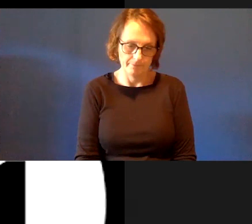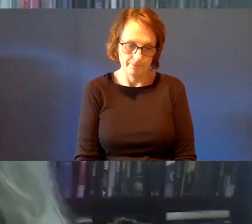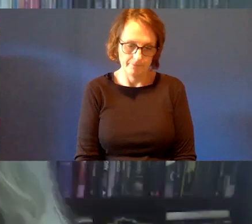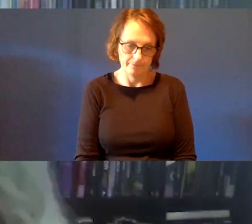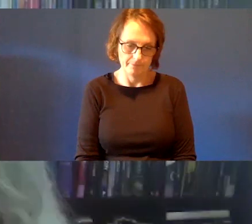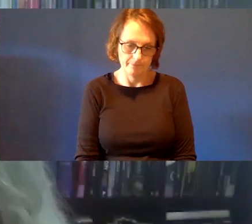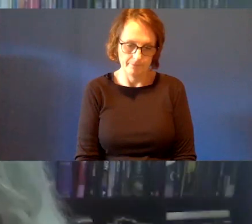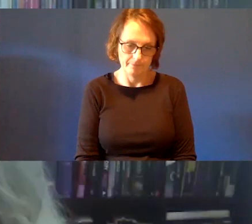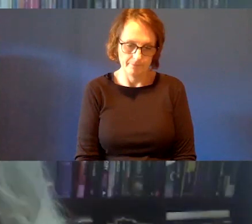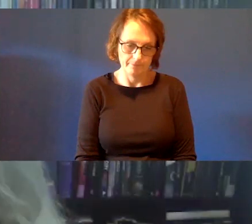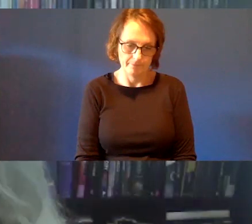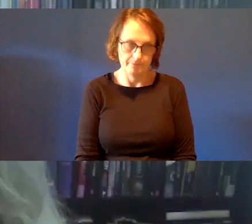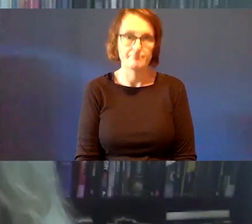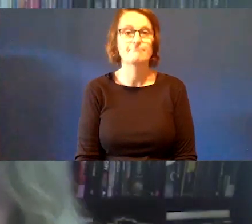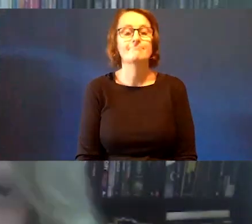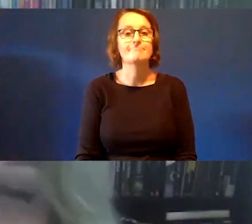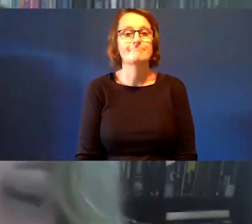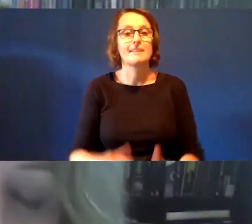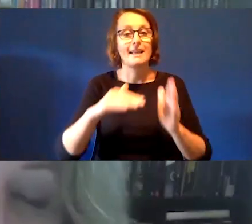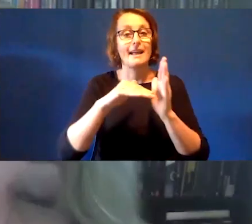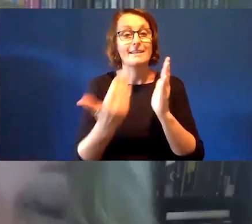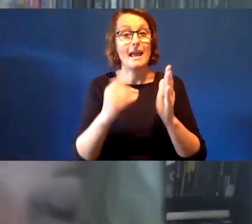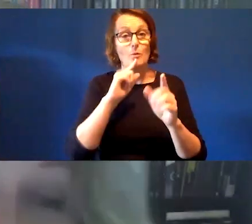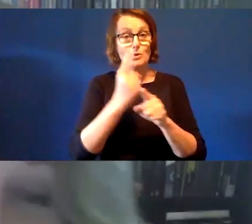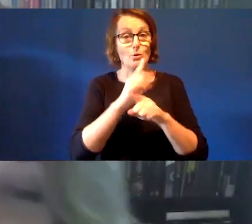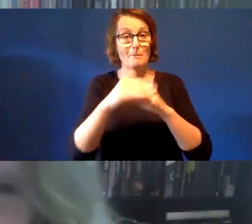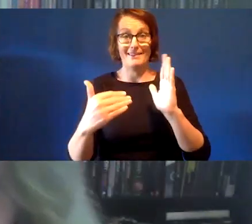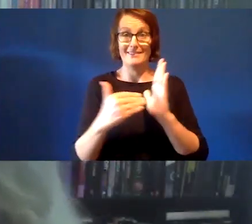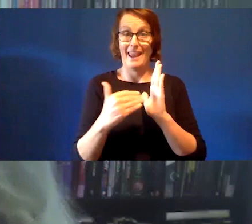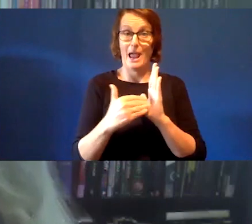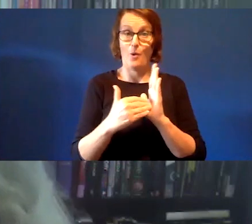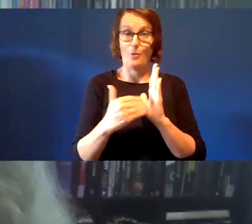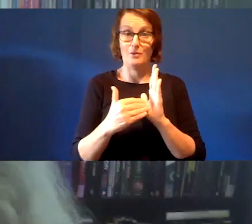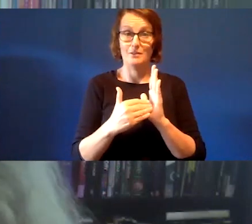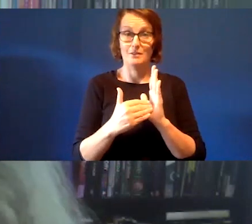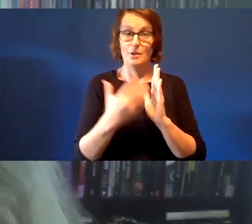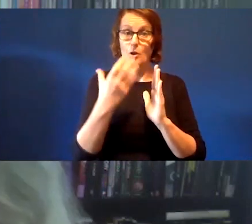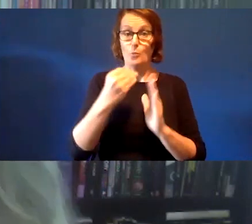come now to the present. We have elders with us, as they will always